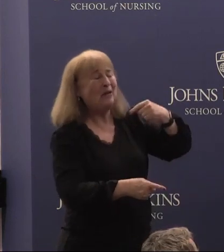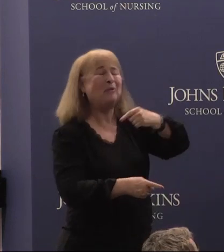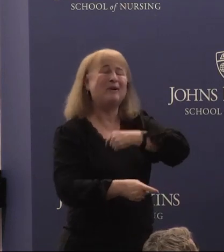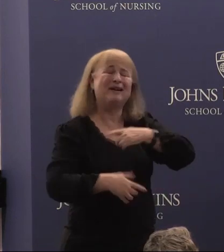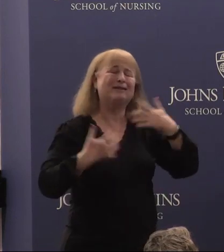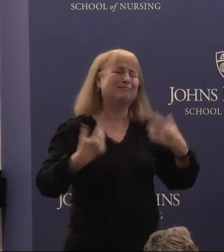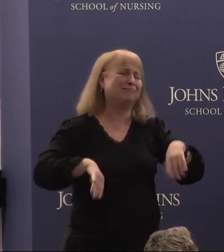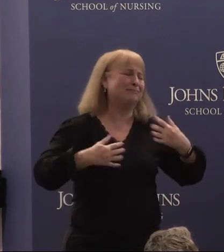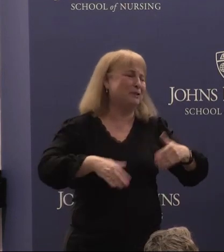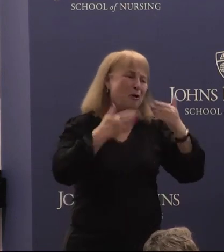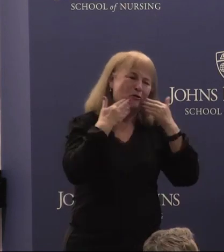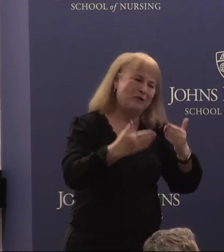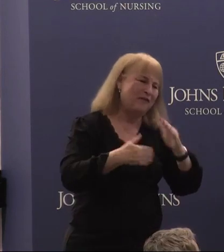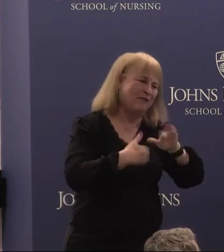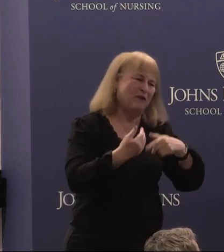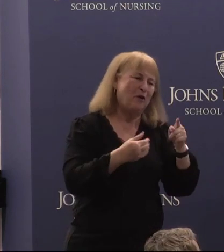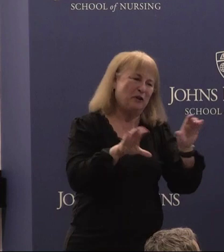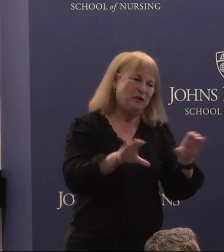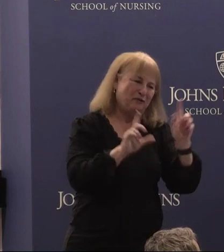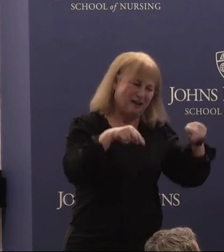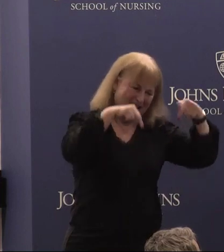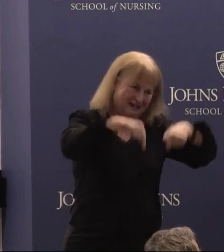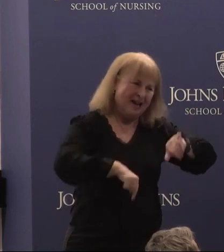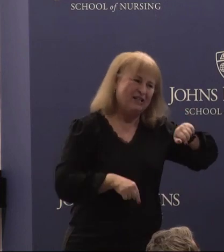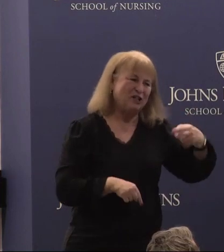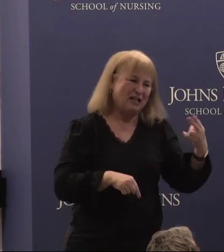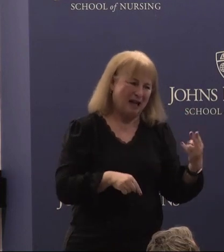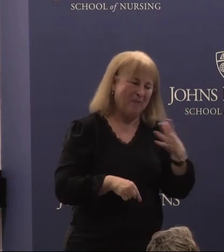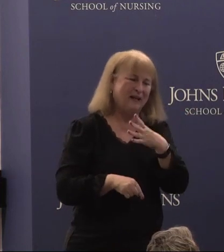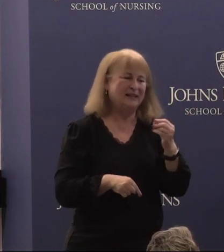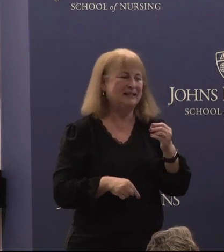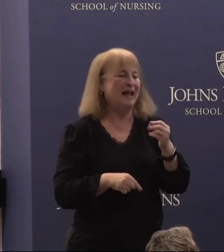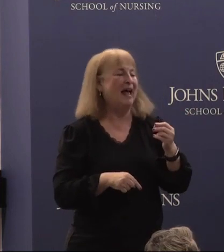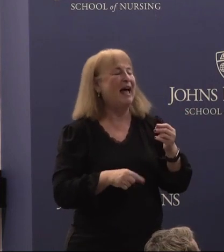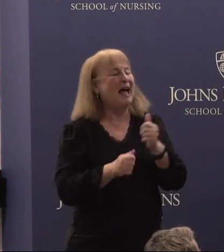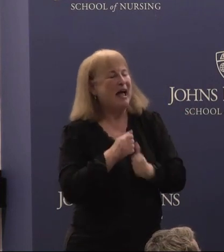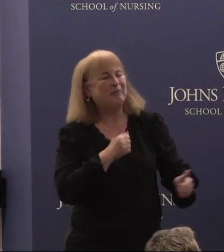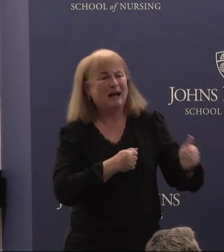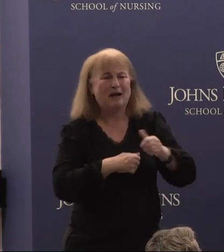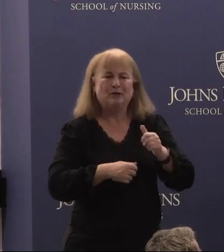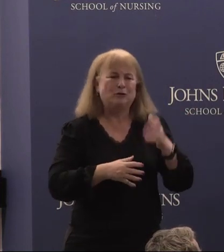grateful for all that you've done at Hopkins and beyond to remove the invisible burdens placed on